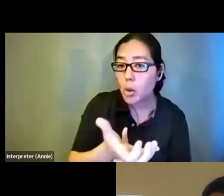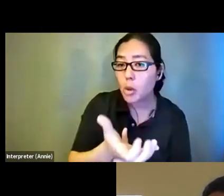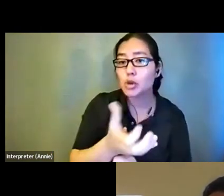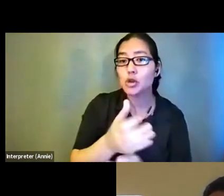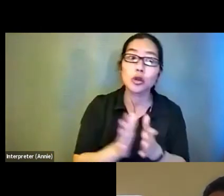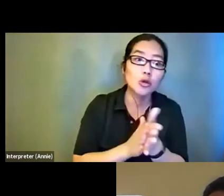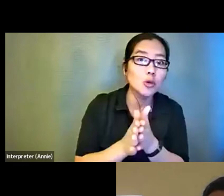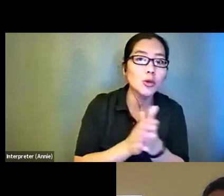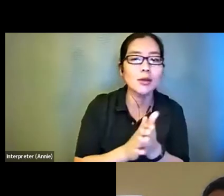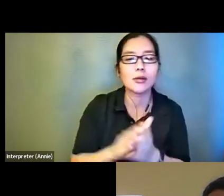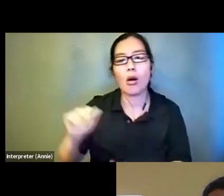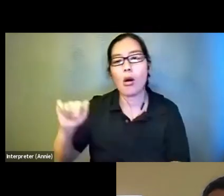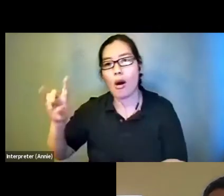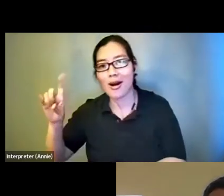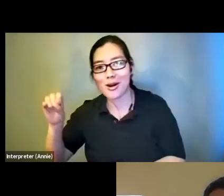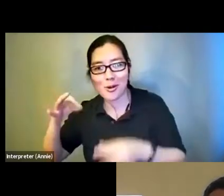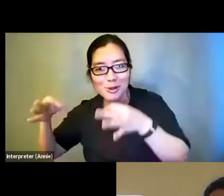ist and I like comics.